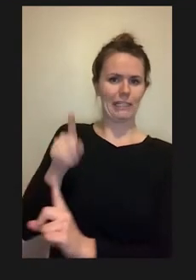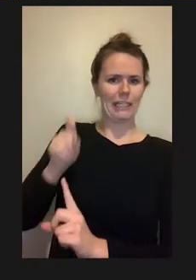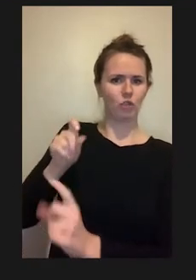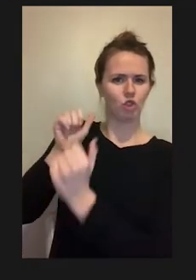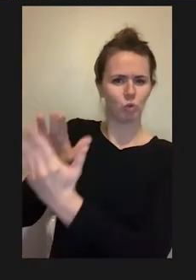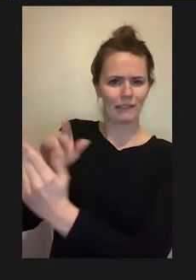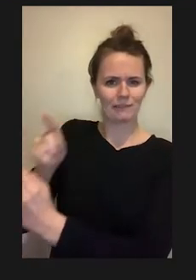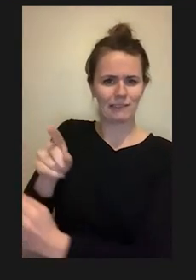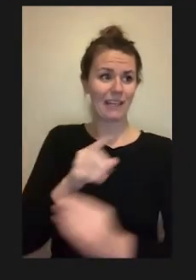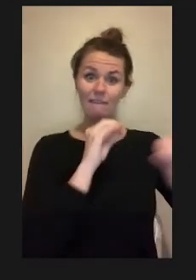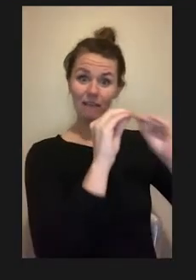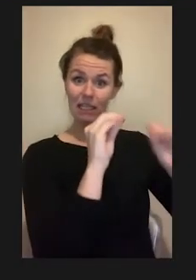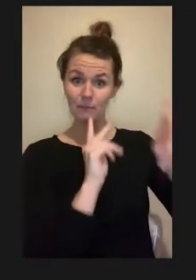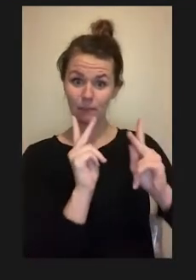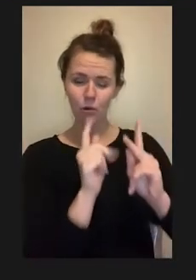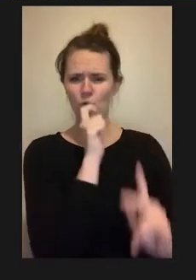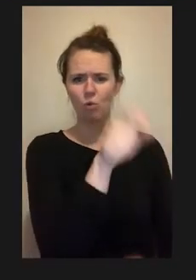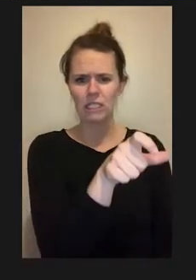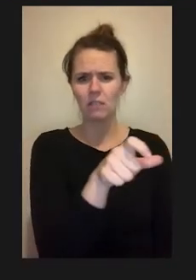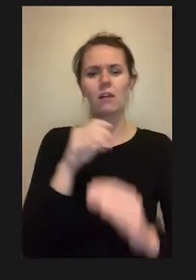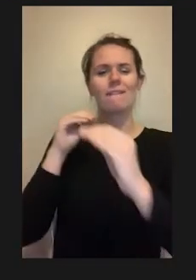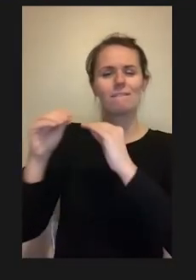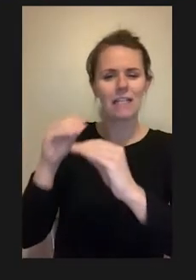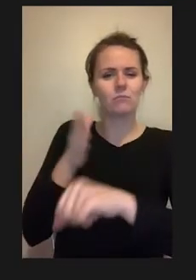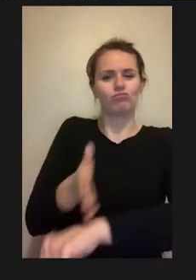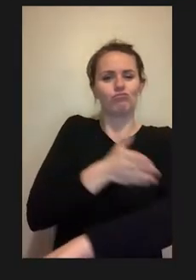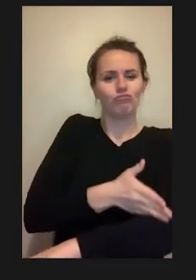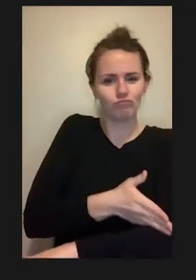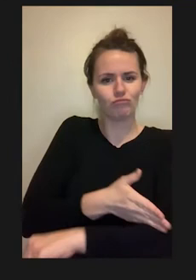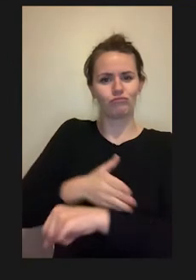so how do we make workplace conditions more accessible.